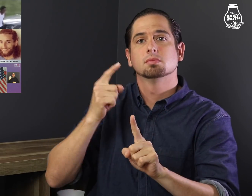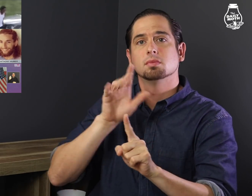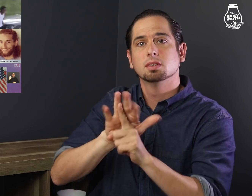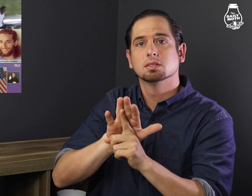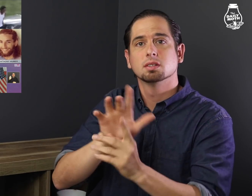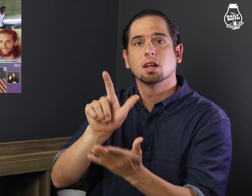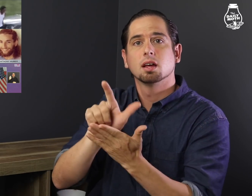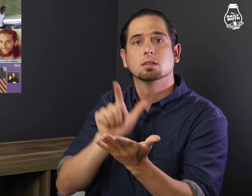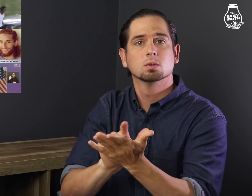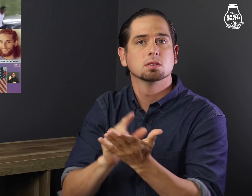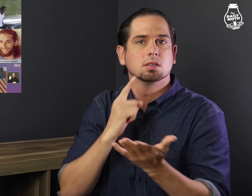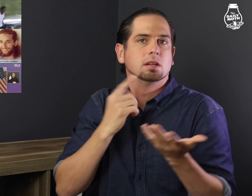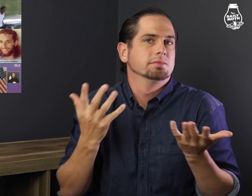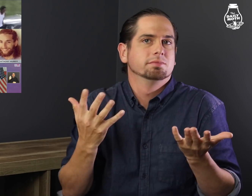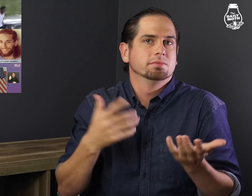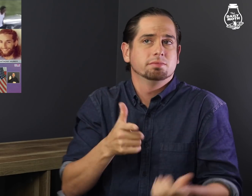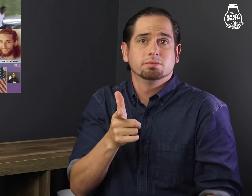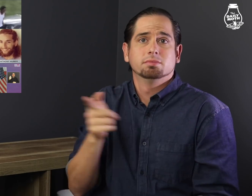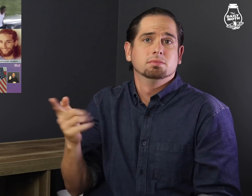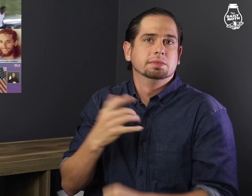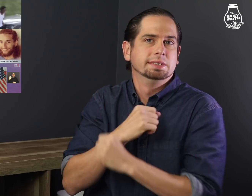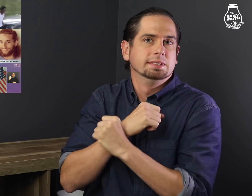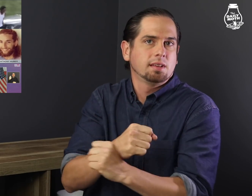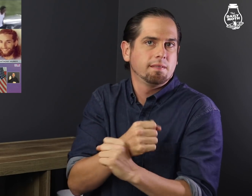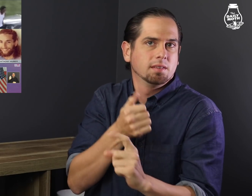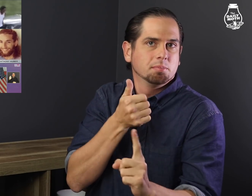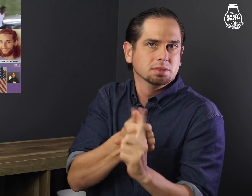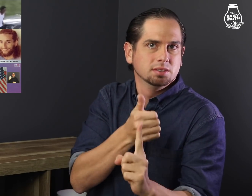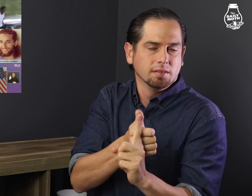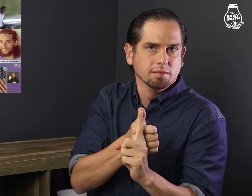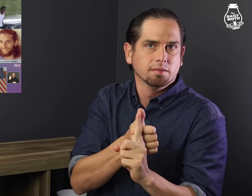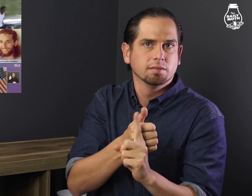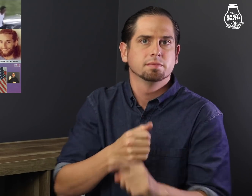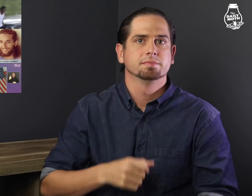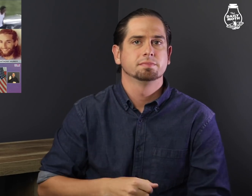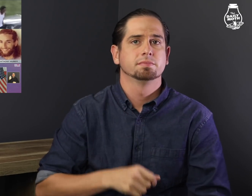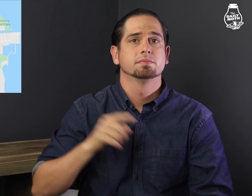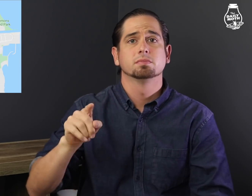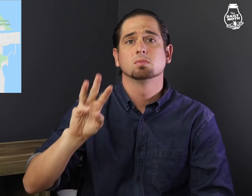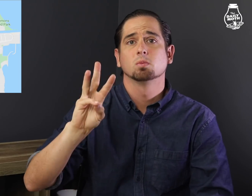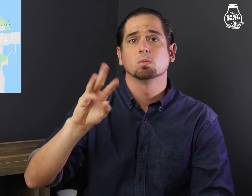His attorney said he was defending himself.